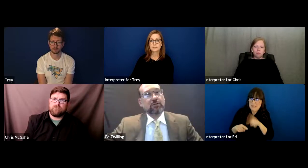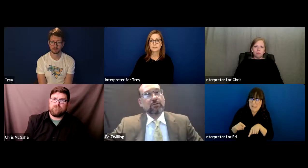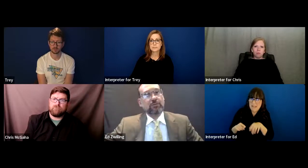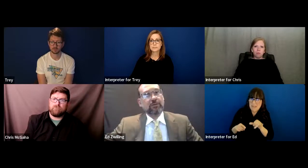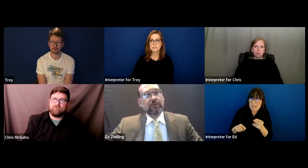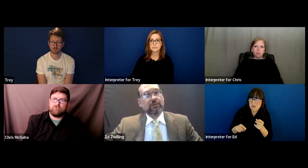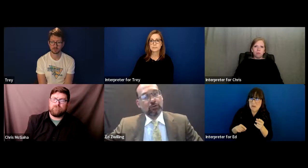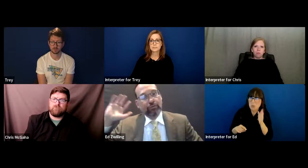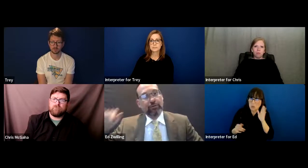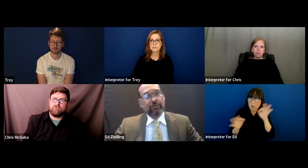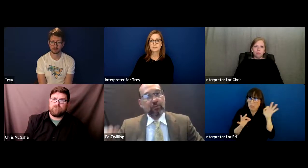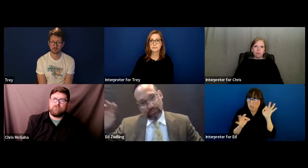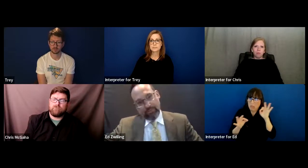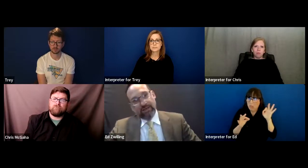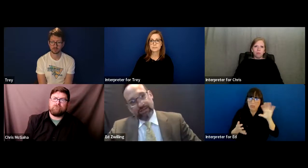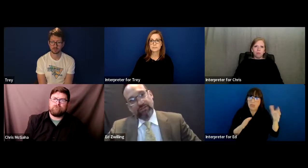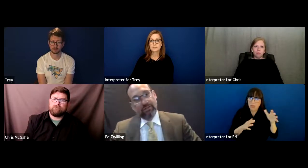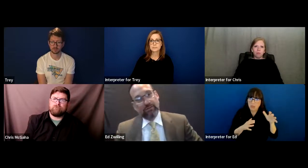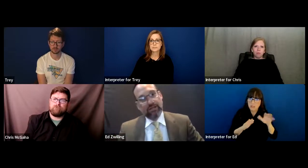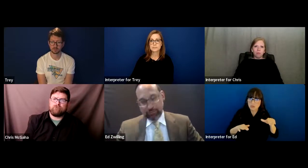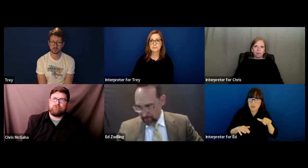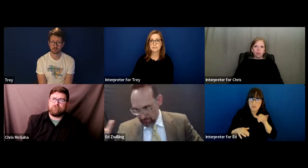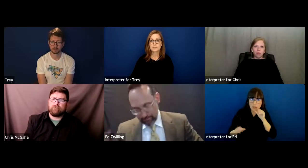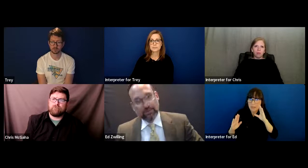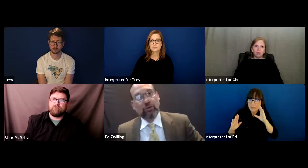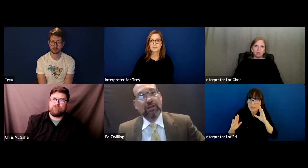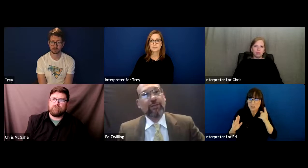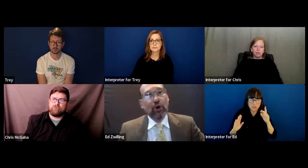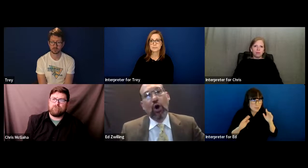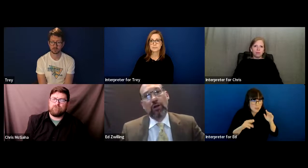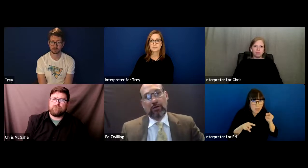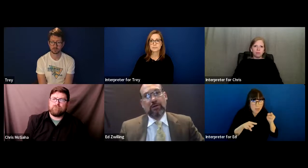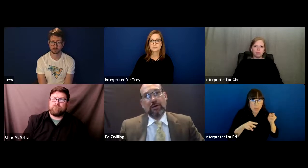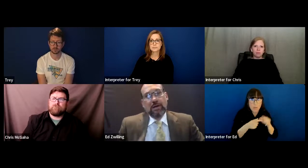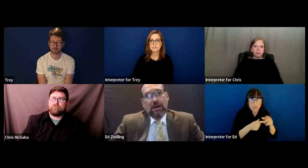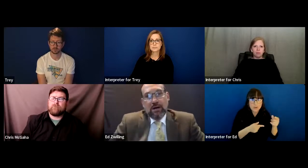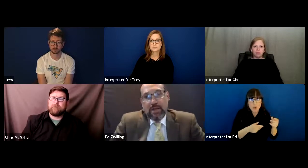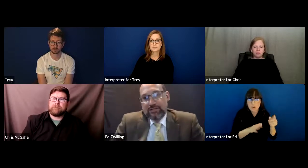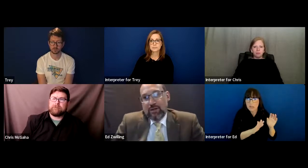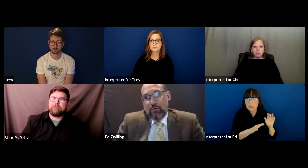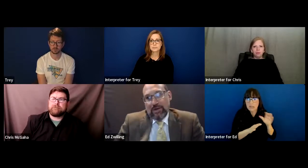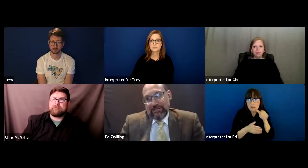to the children, that they wouldn't be paying attention, that they would be looking at the dog.